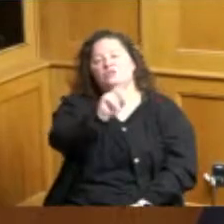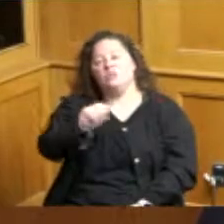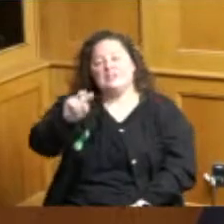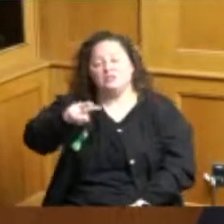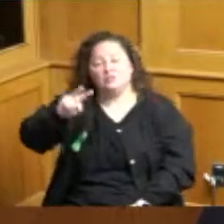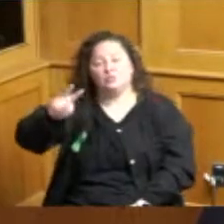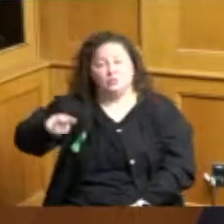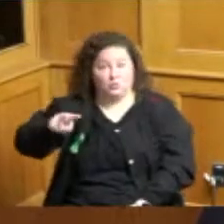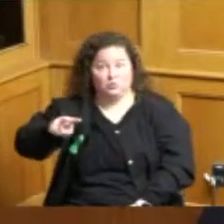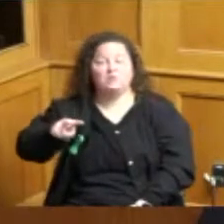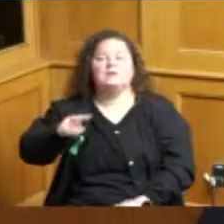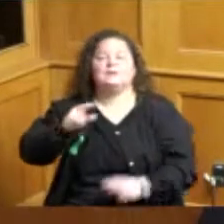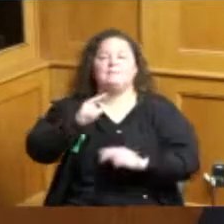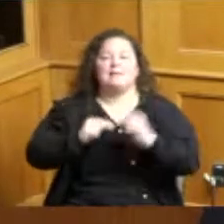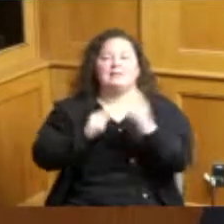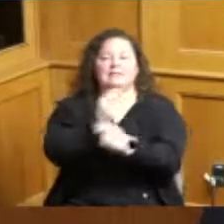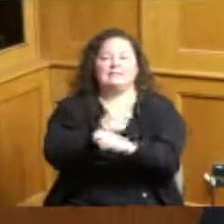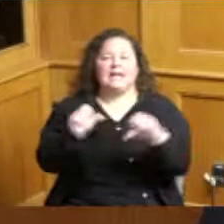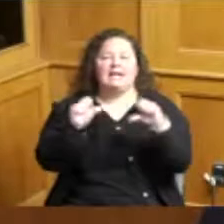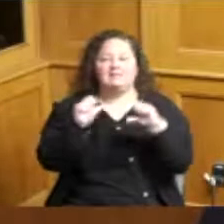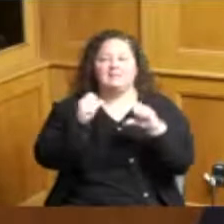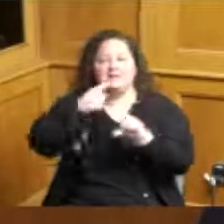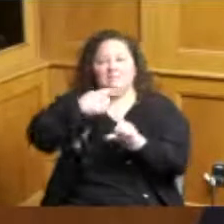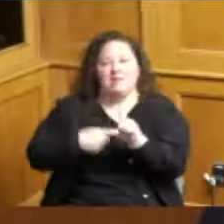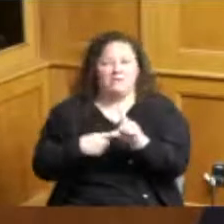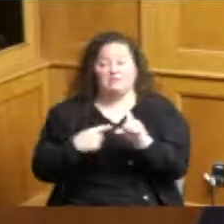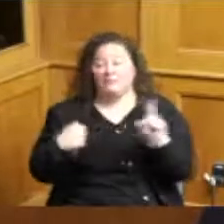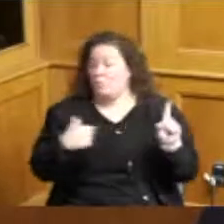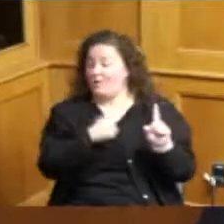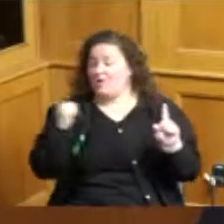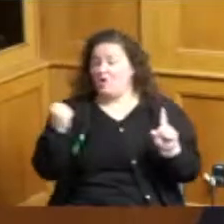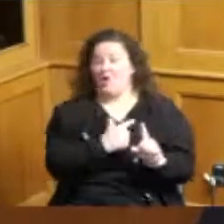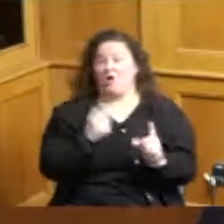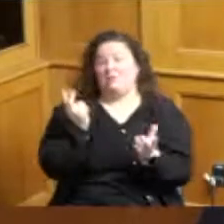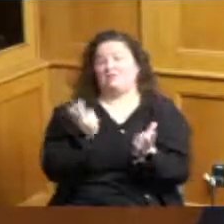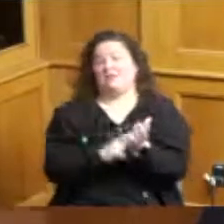as Building Safety Month and this is signed by all of the Commissioners congratulations